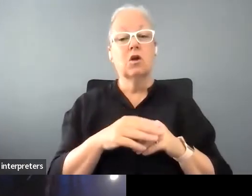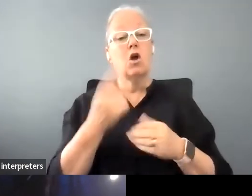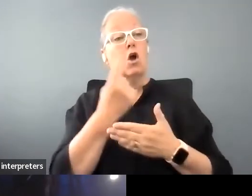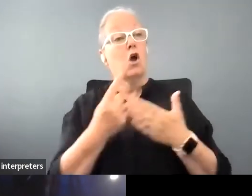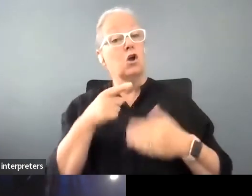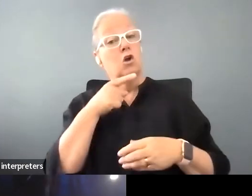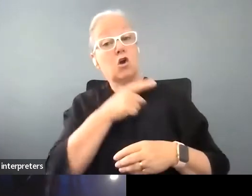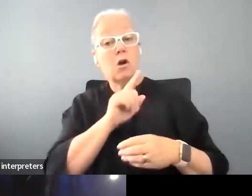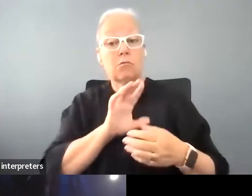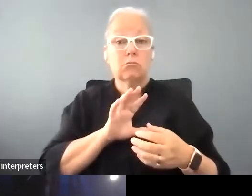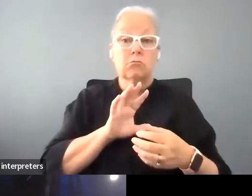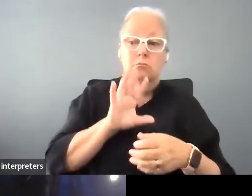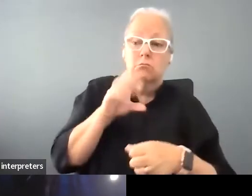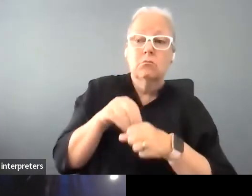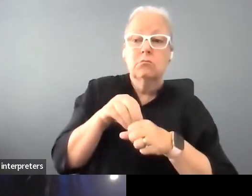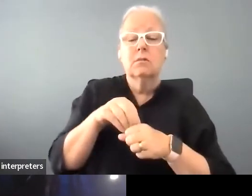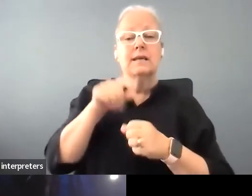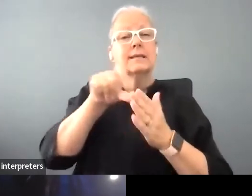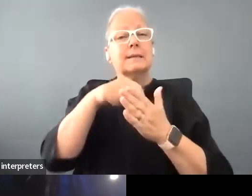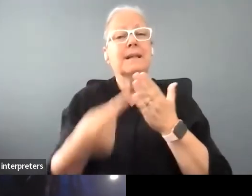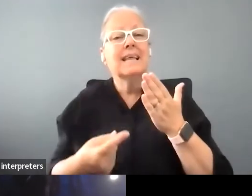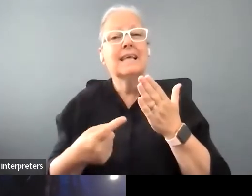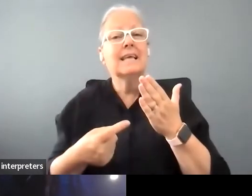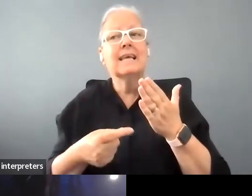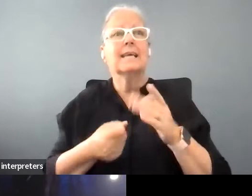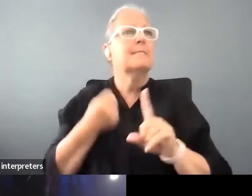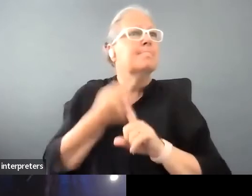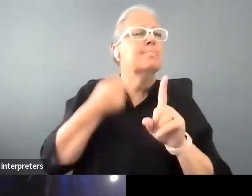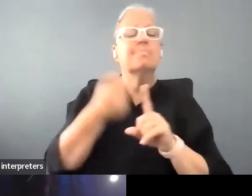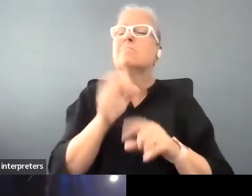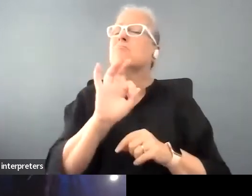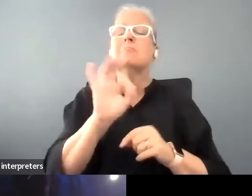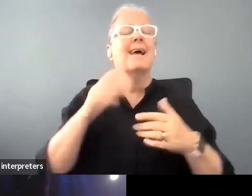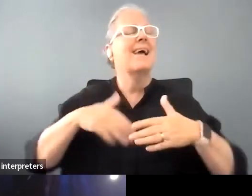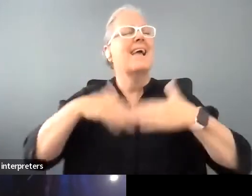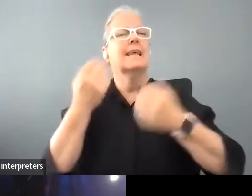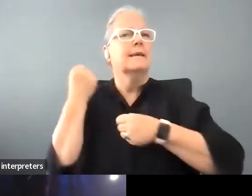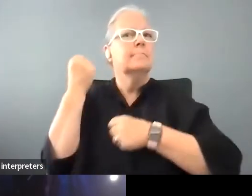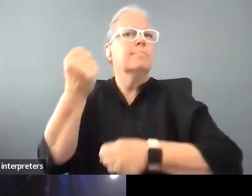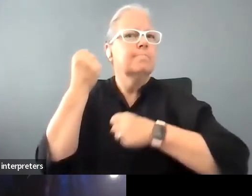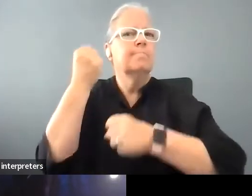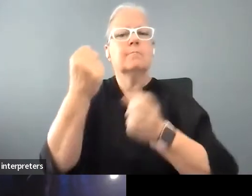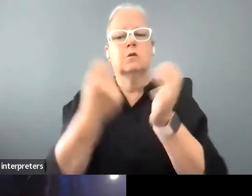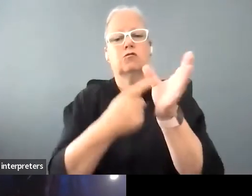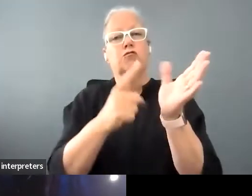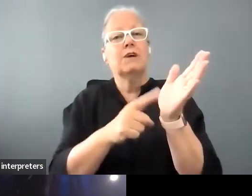disability politics at every rally at any any kind of fight that Lesley was a presence